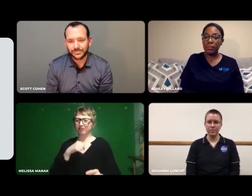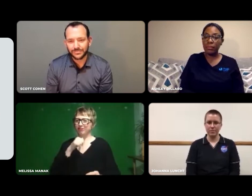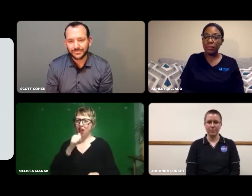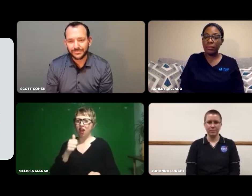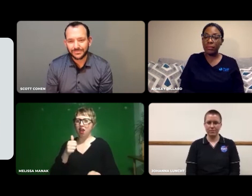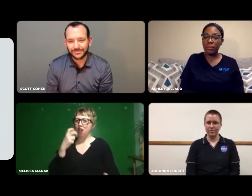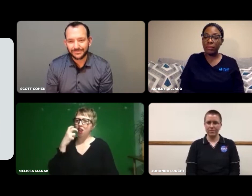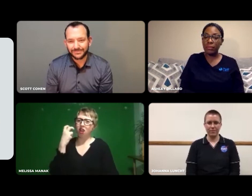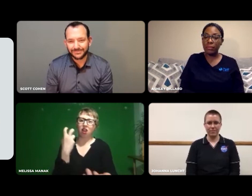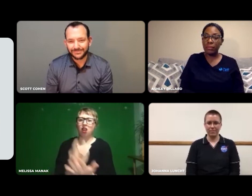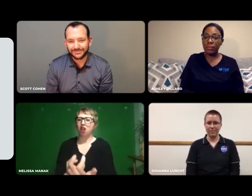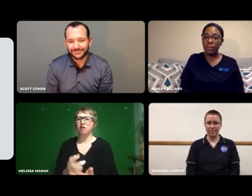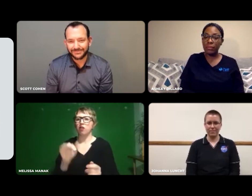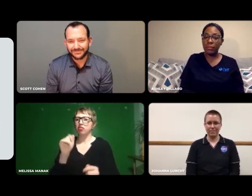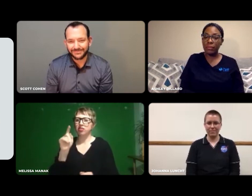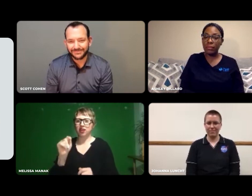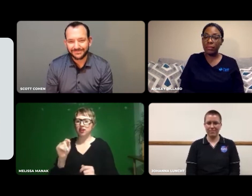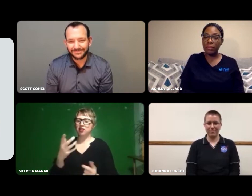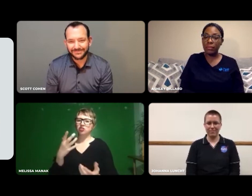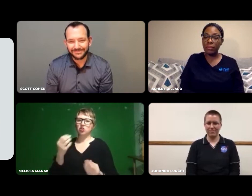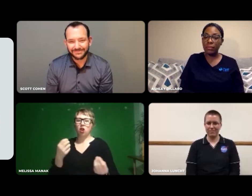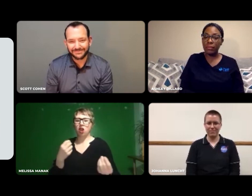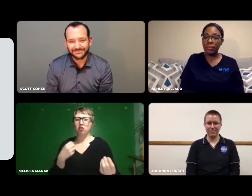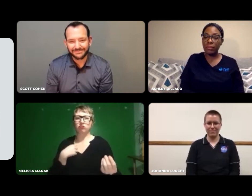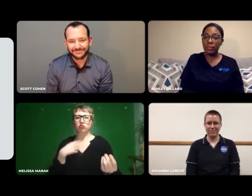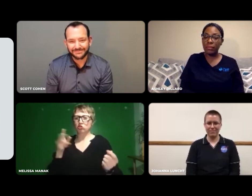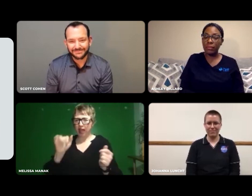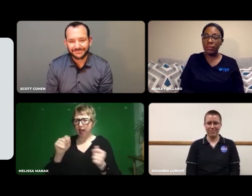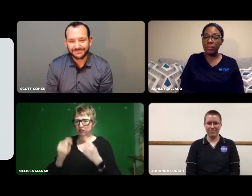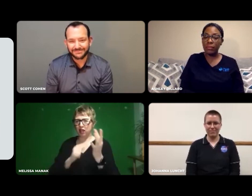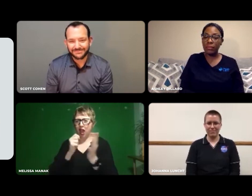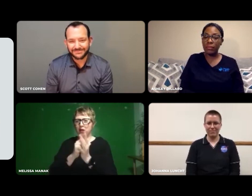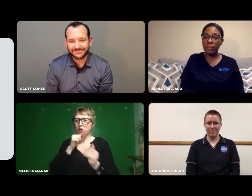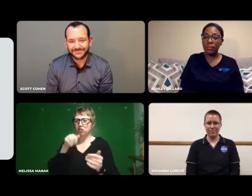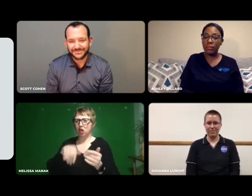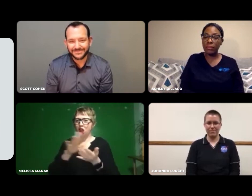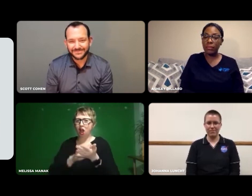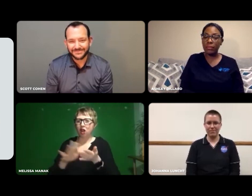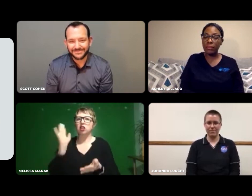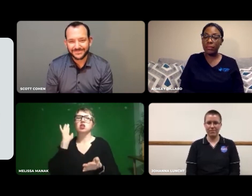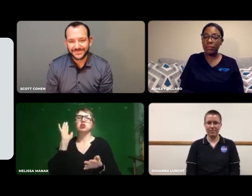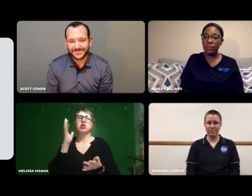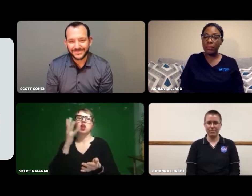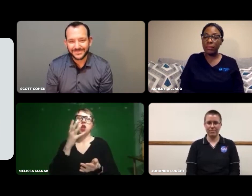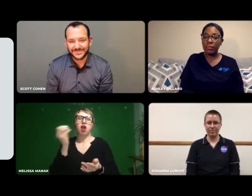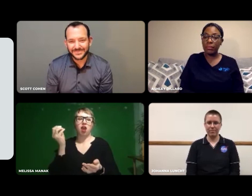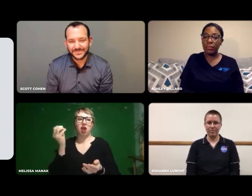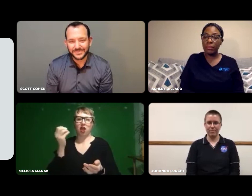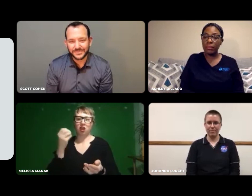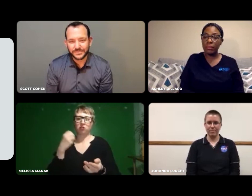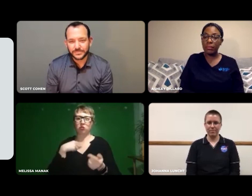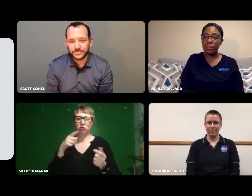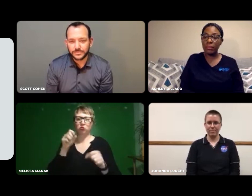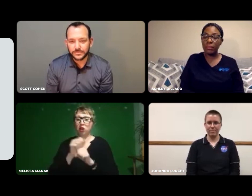I didn't fall in love with it. I was just out of college at that time.